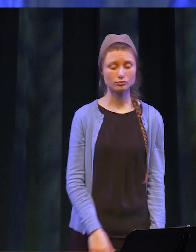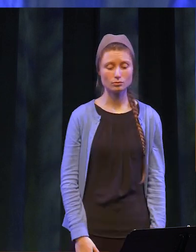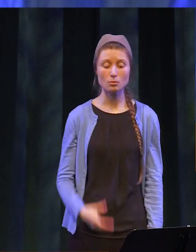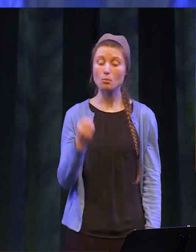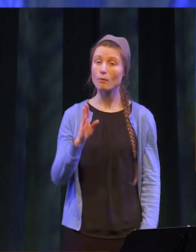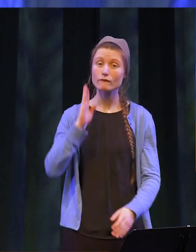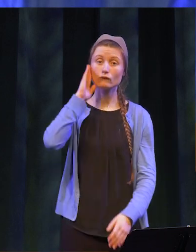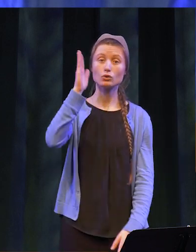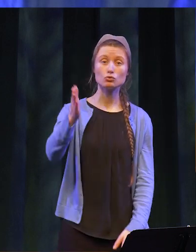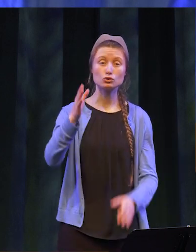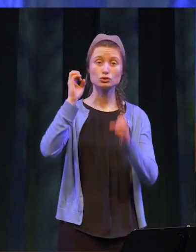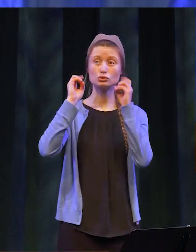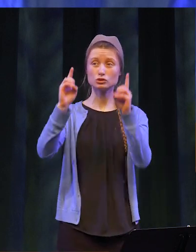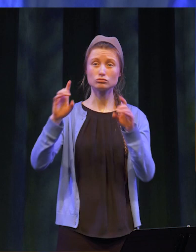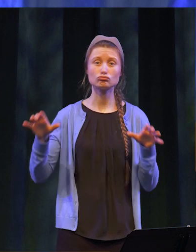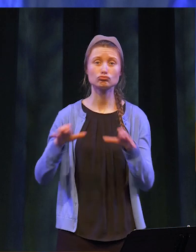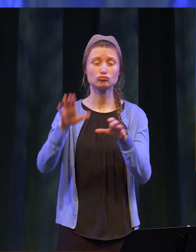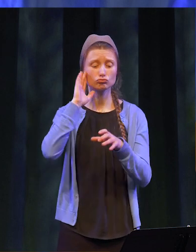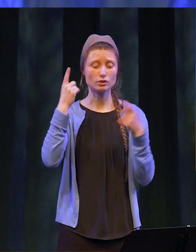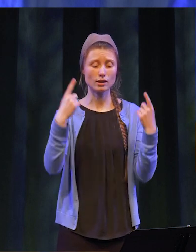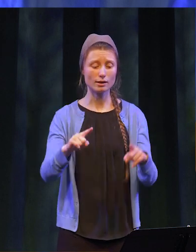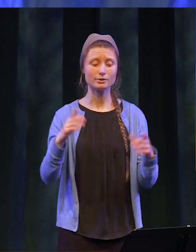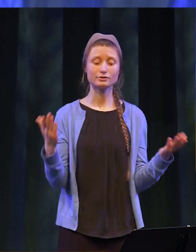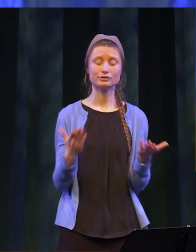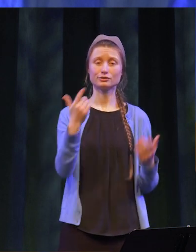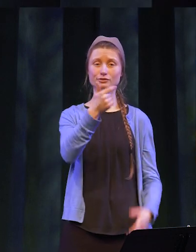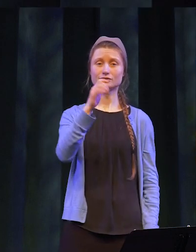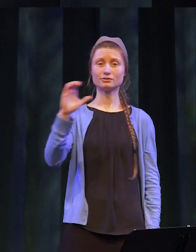further educational endeavors fostered here at GCC.